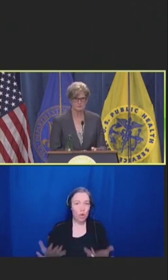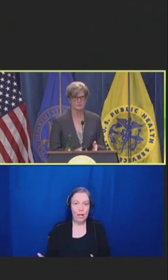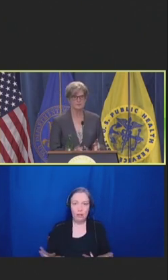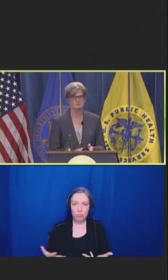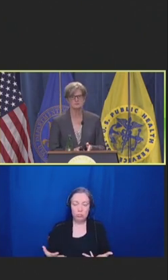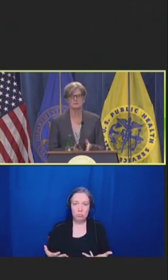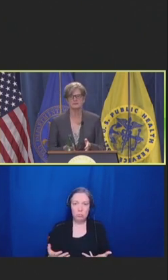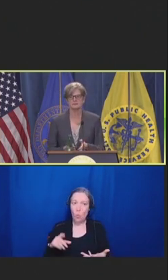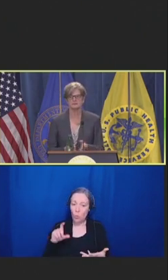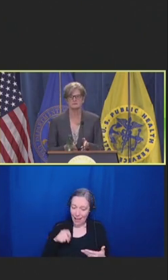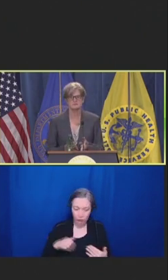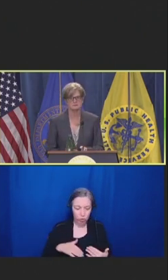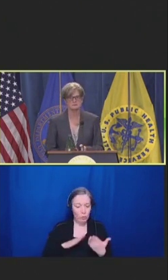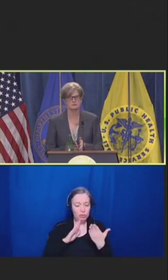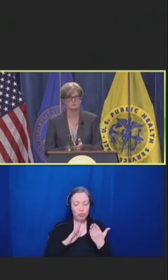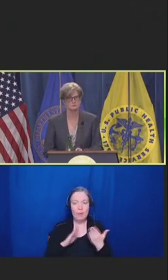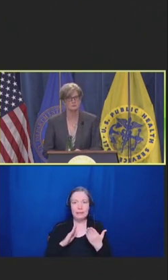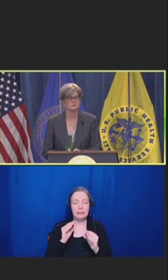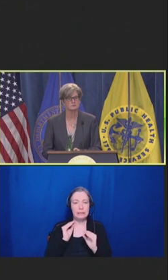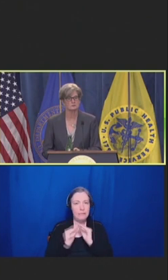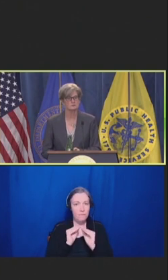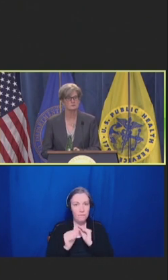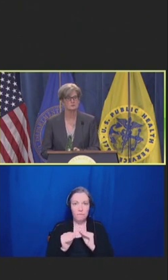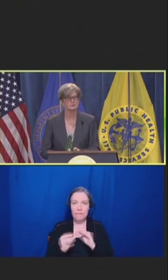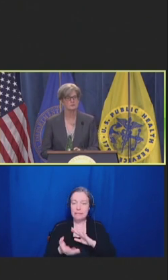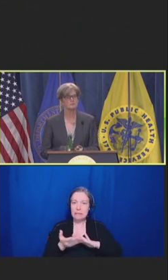We need to make systems run smoother.